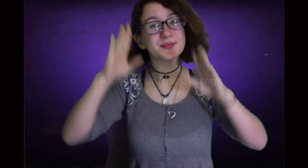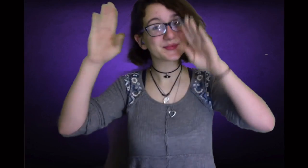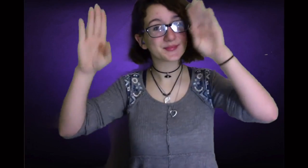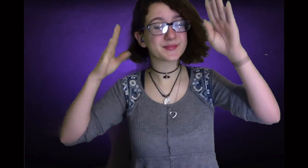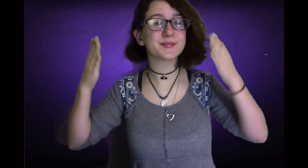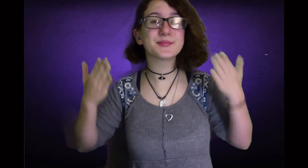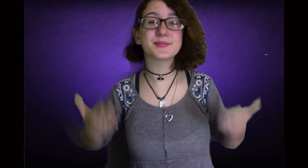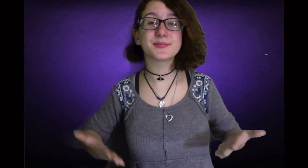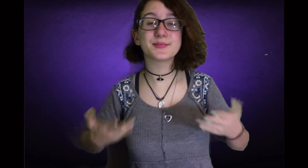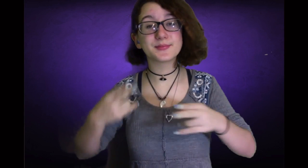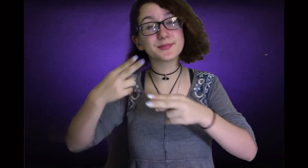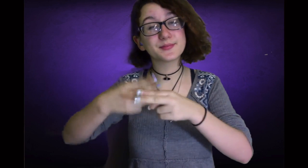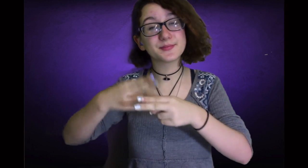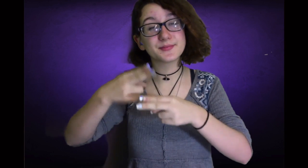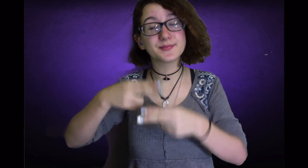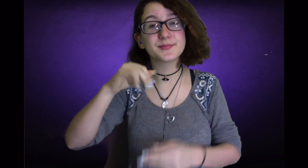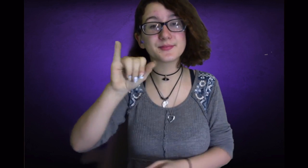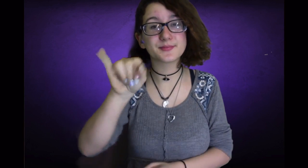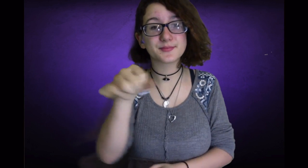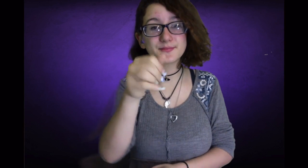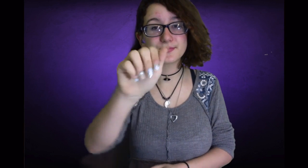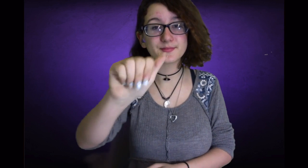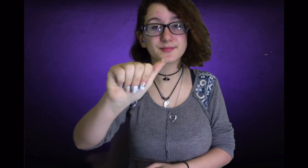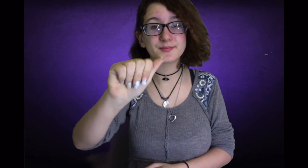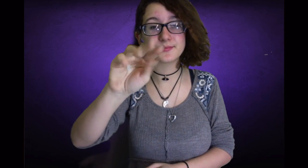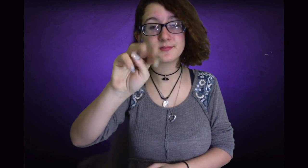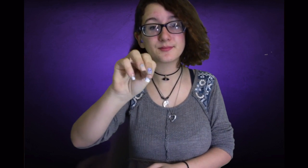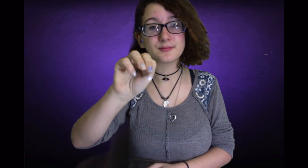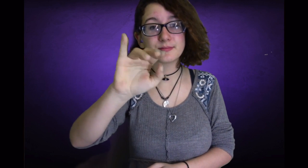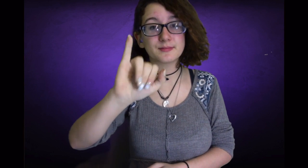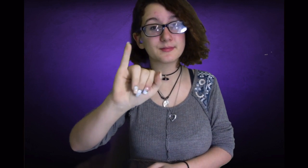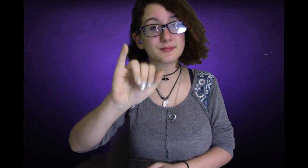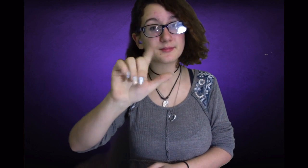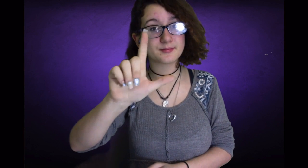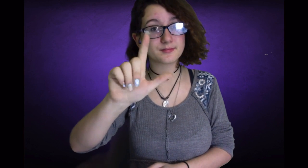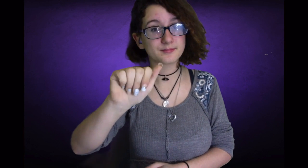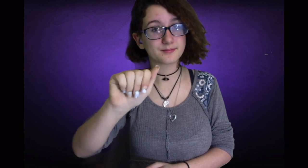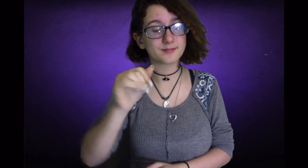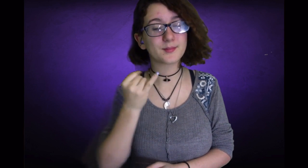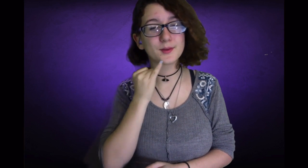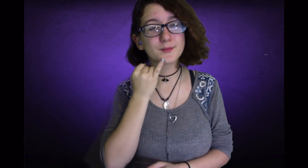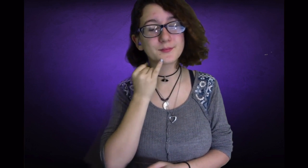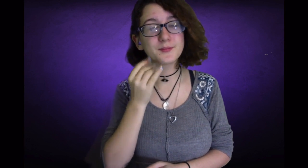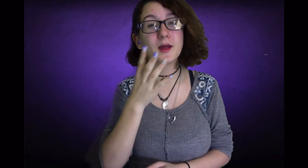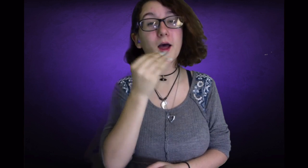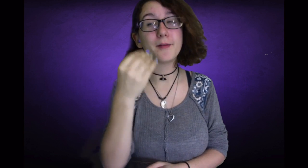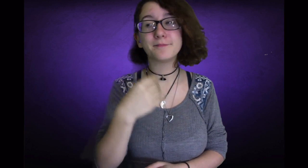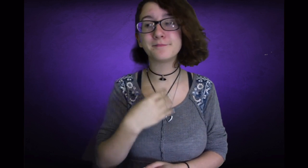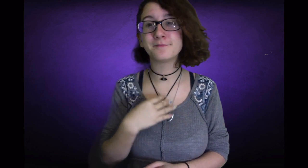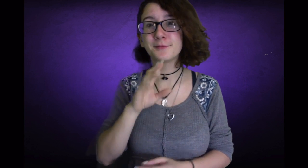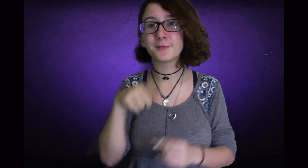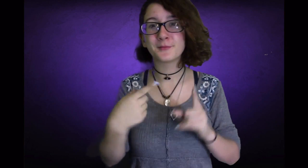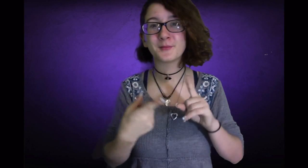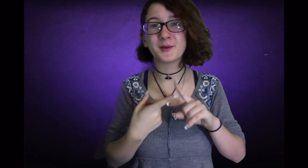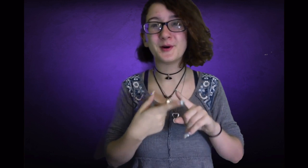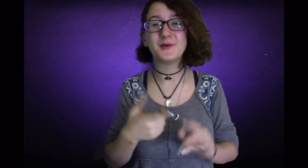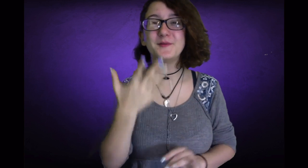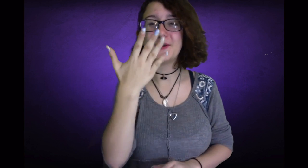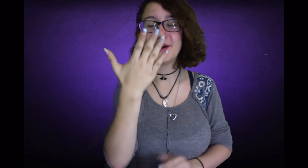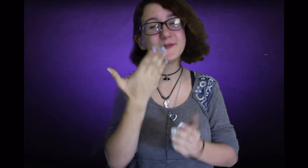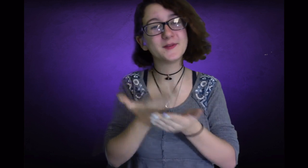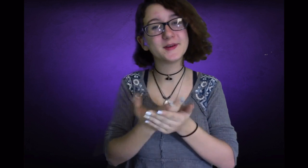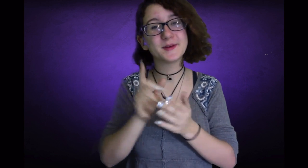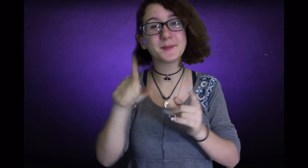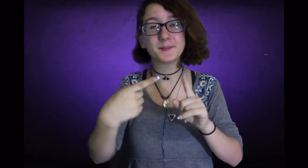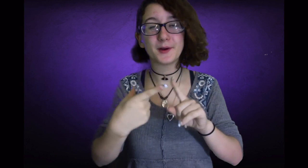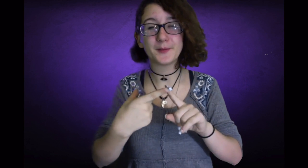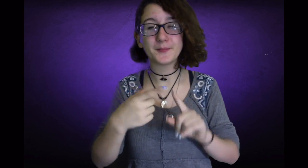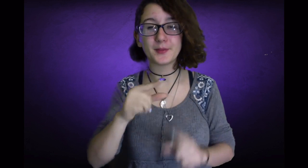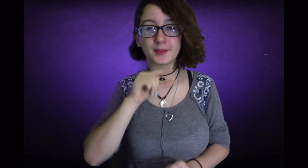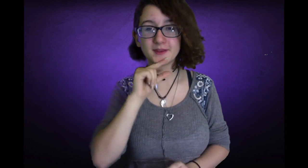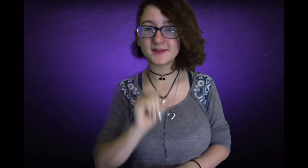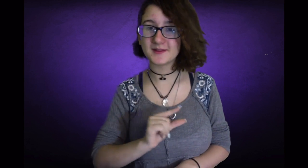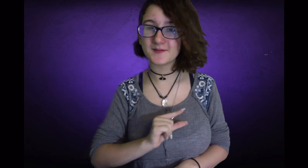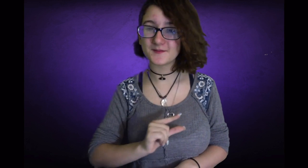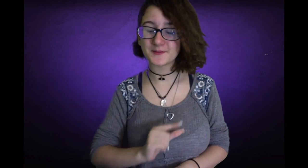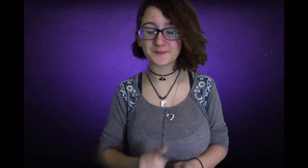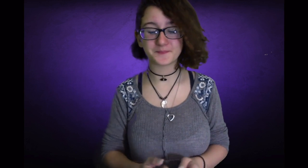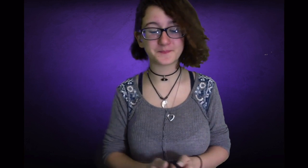Hello! My name is Jamila and I am here to talk about 5 Facts about Thanksgiving.